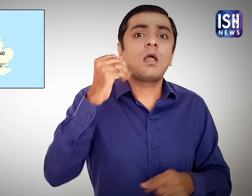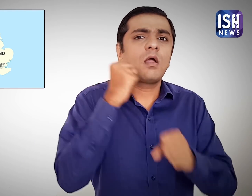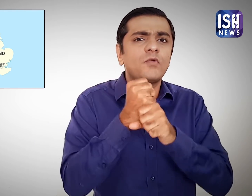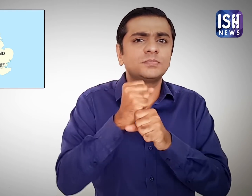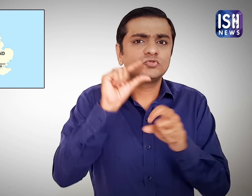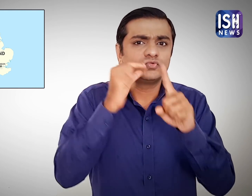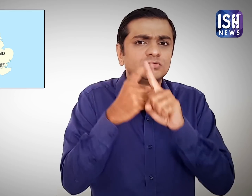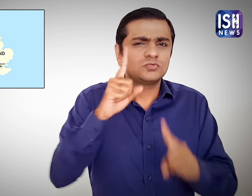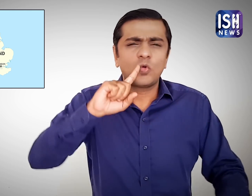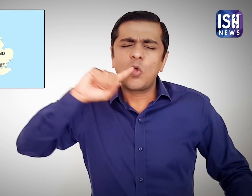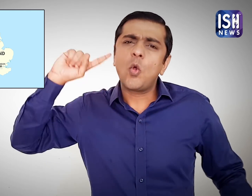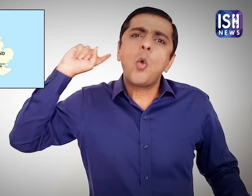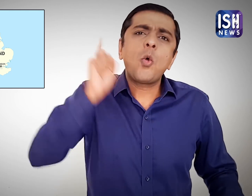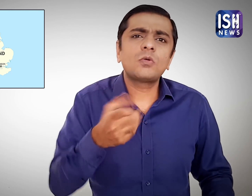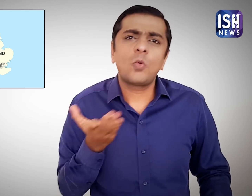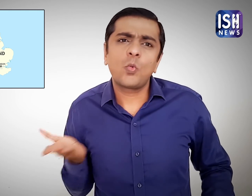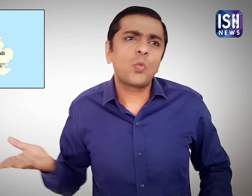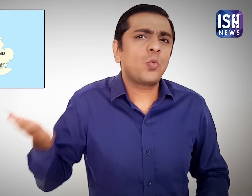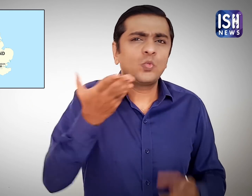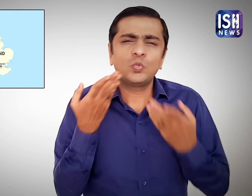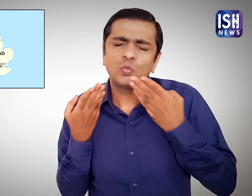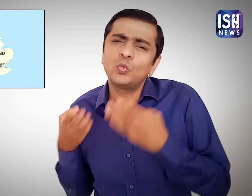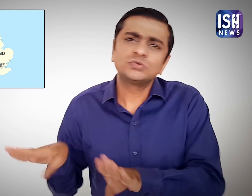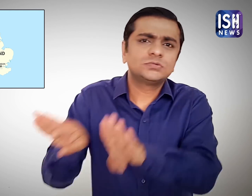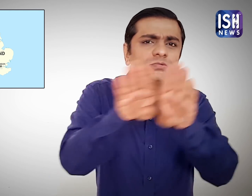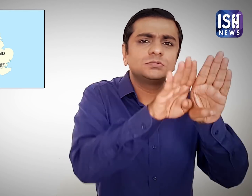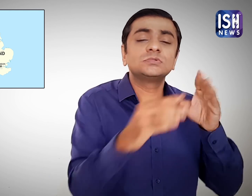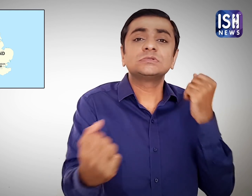The government has shut down all businesses like